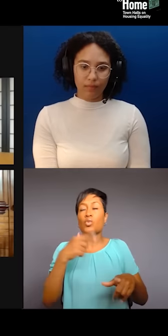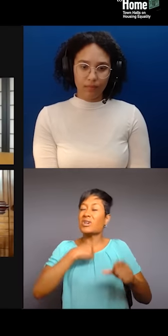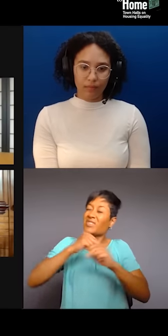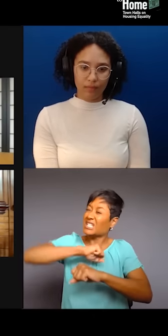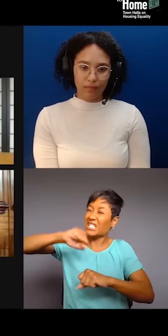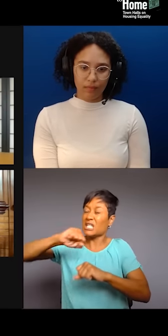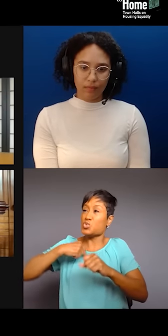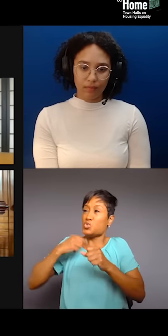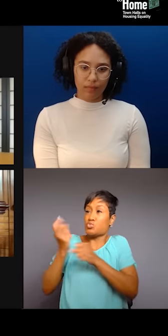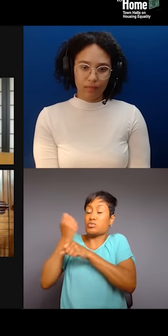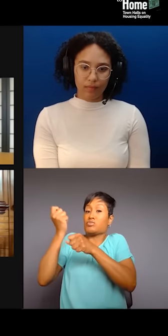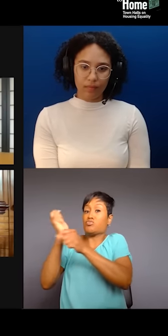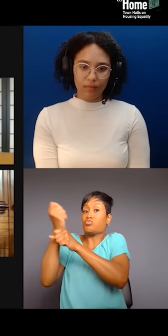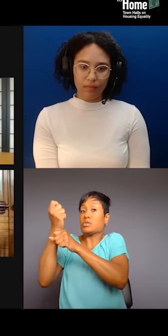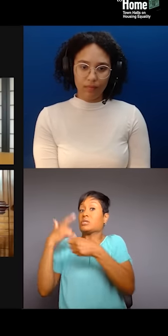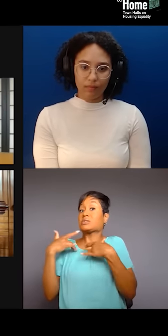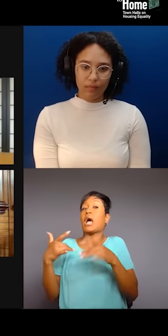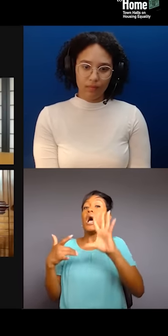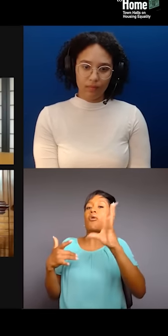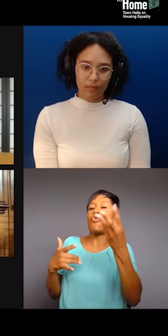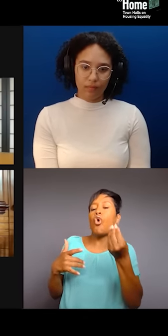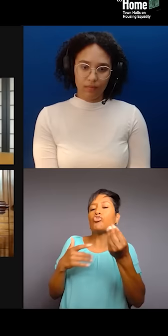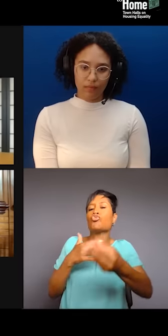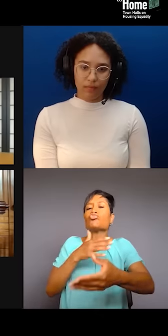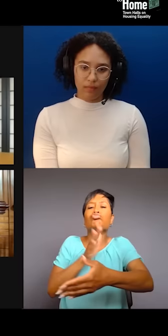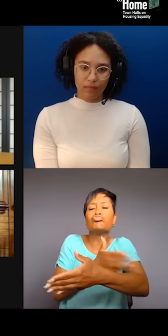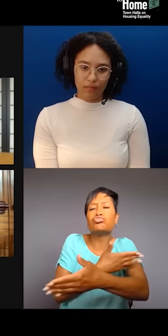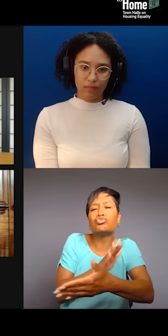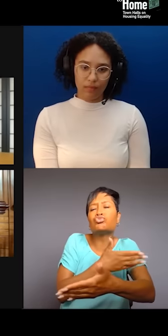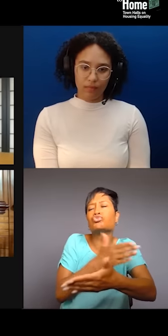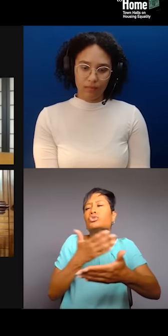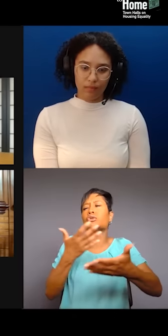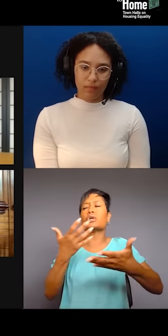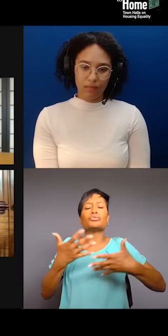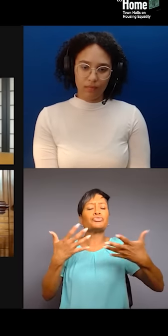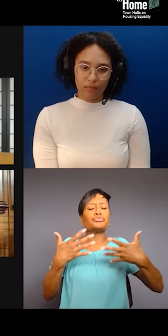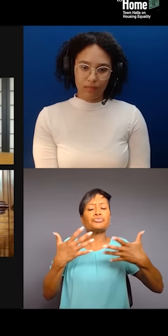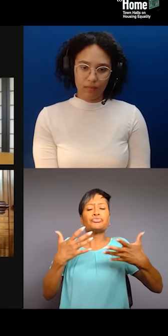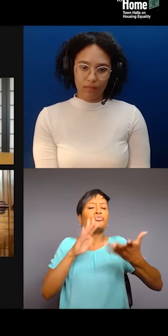and music part of our communities, right? The pushback, same thing that happened in the civil rights movement